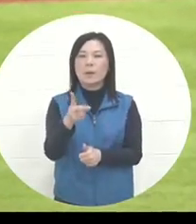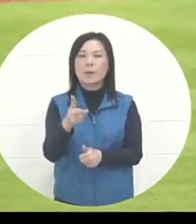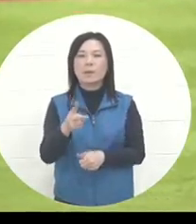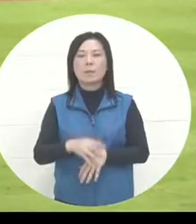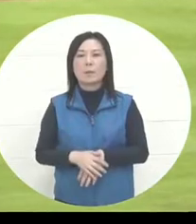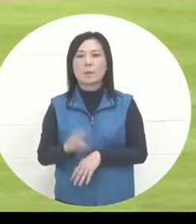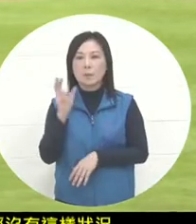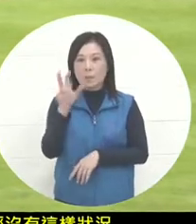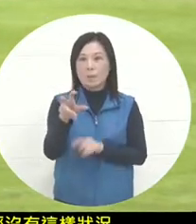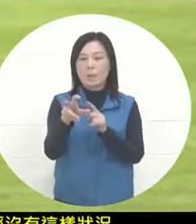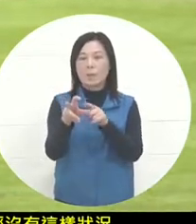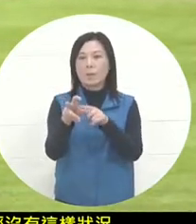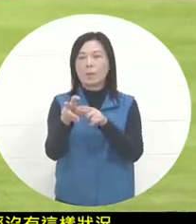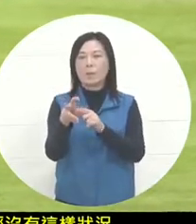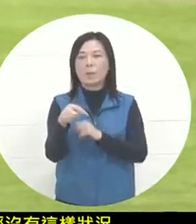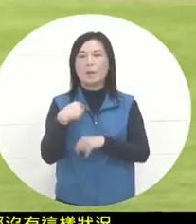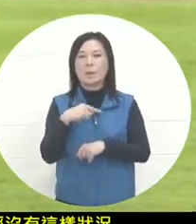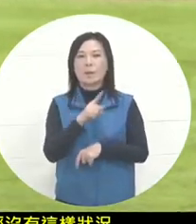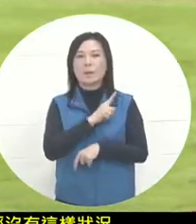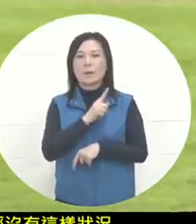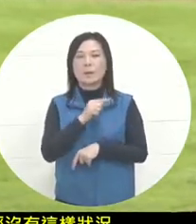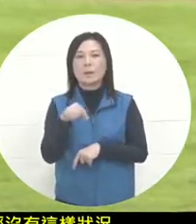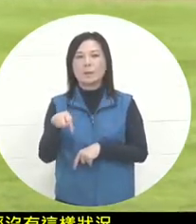The number of pitches created by the pitcher's own